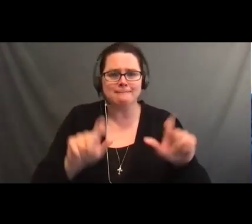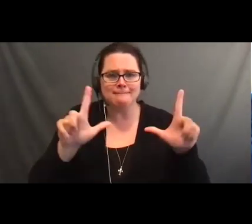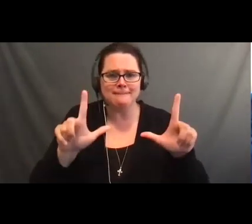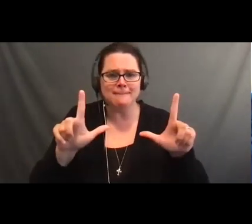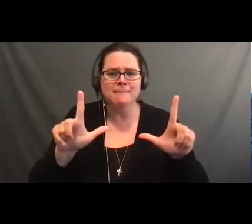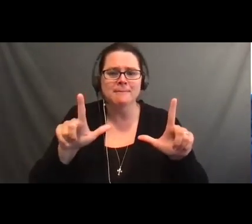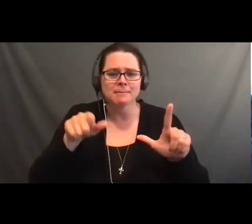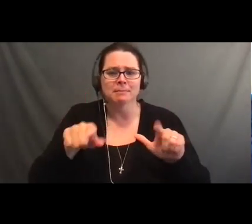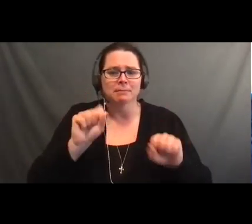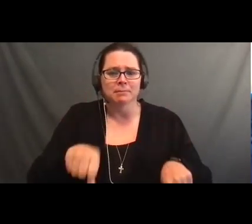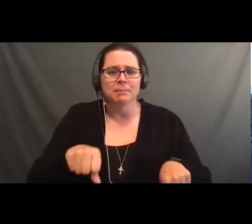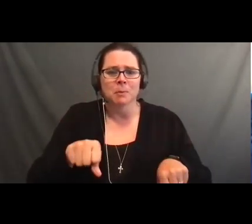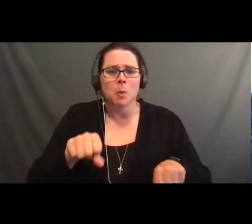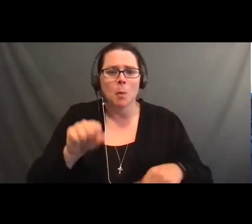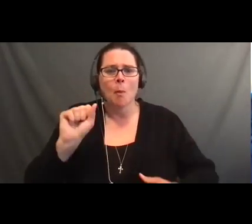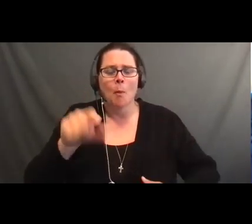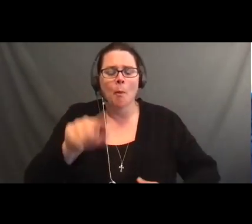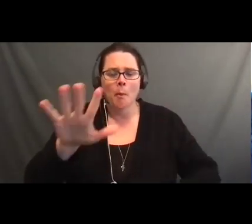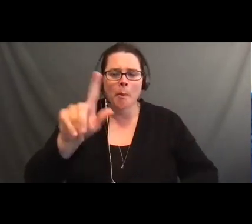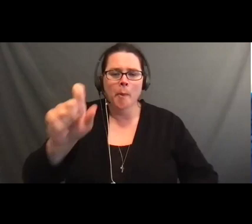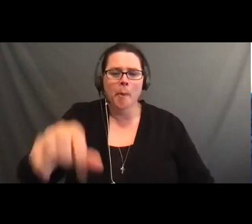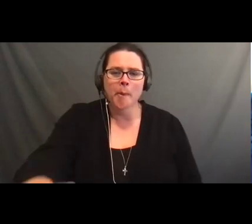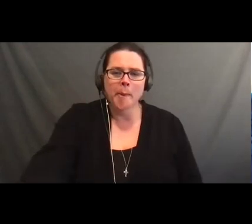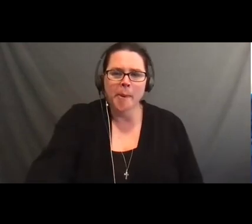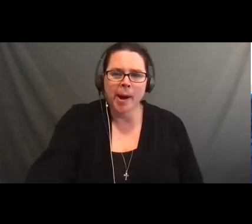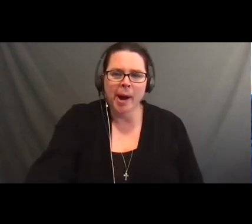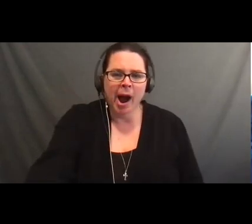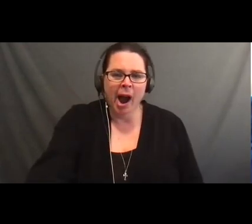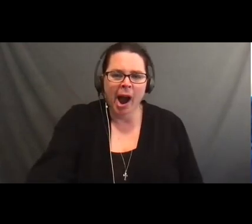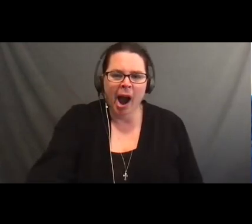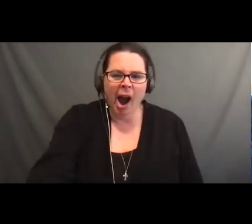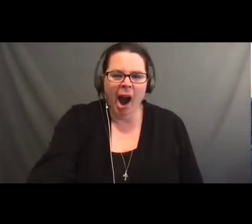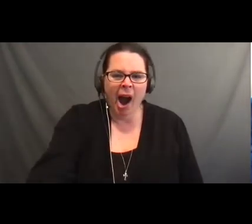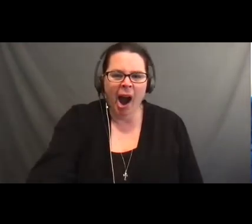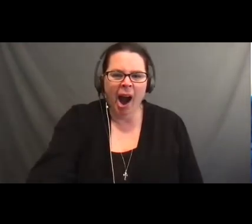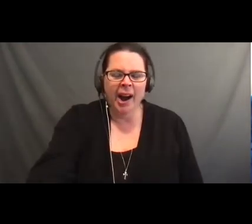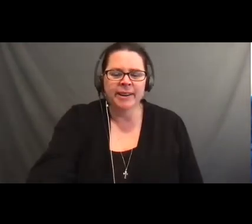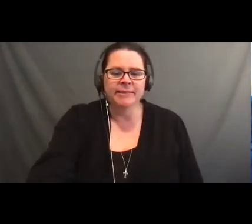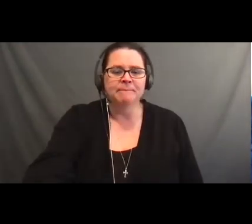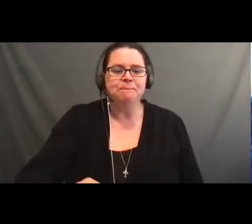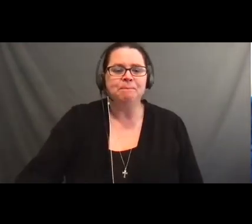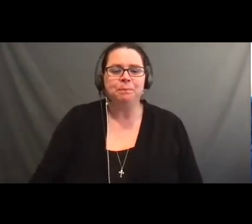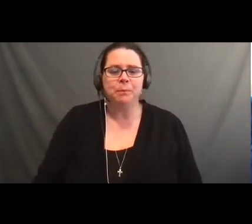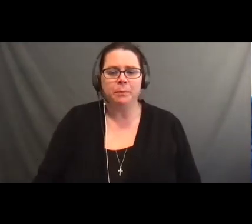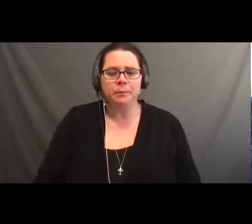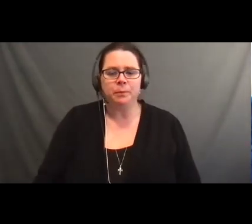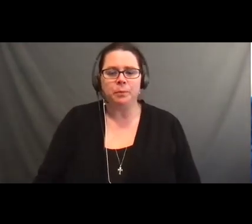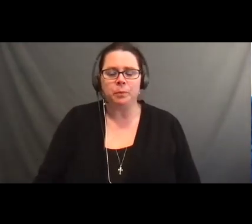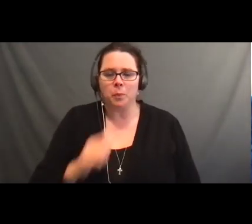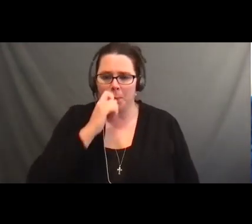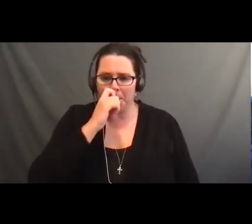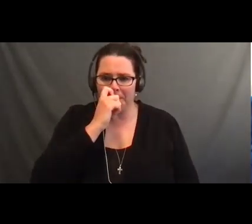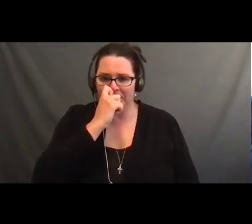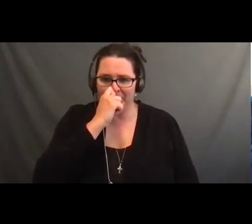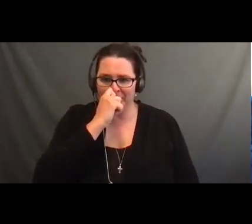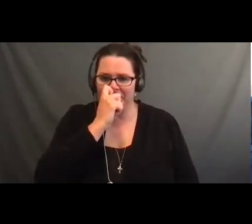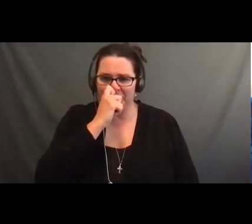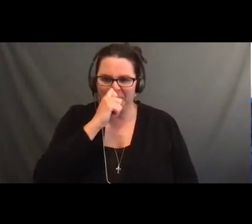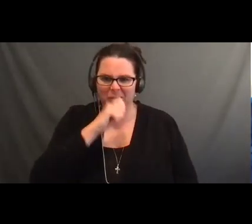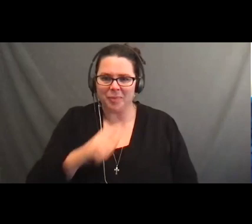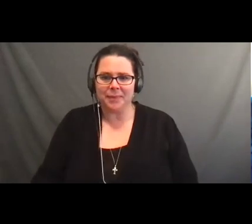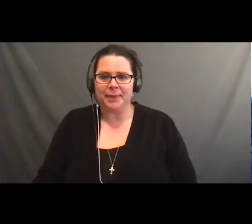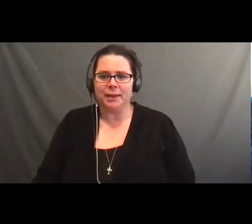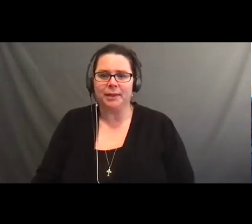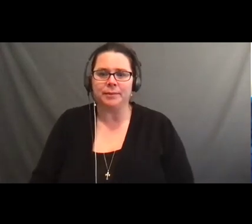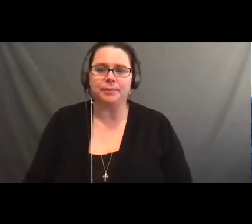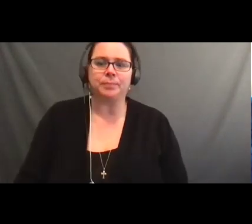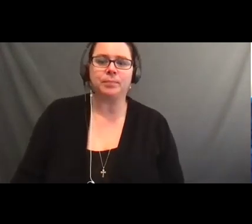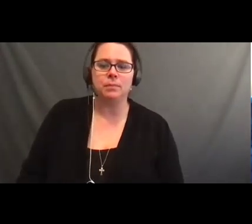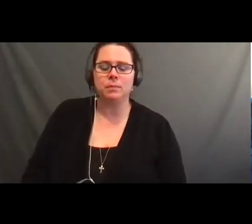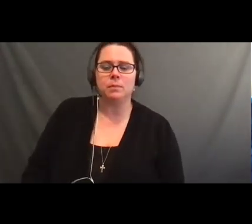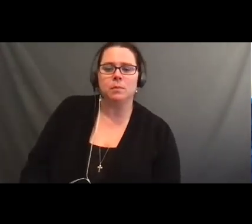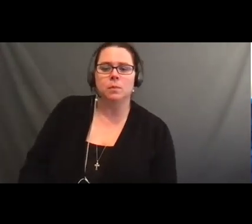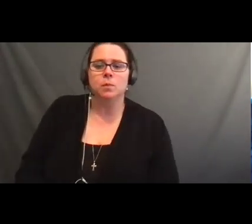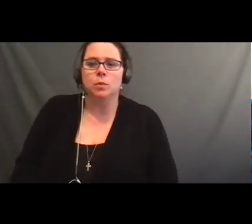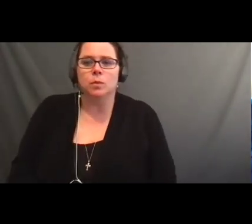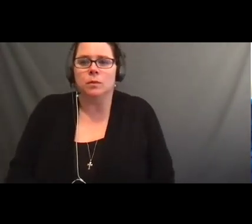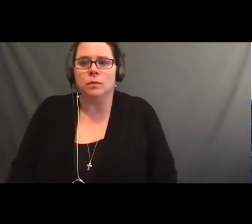I ll be checking. I m just kidding. But really, check it out.